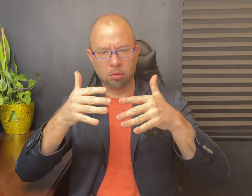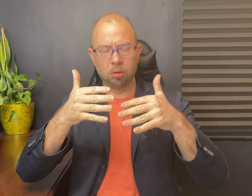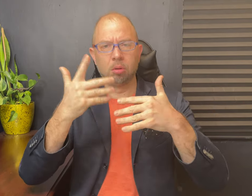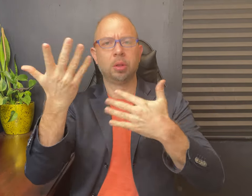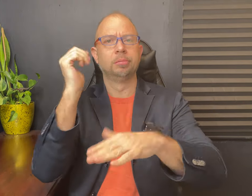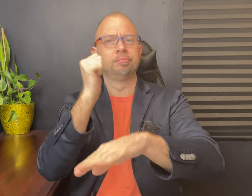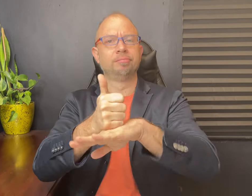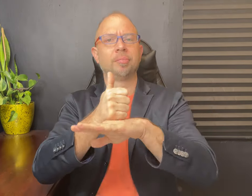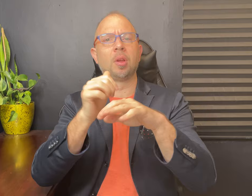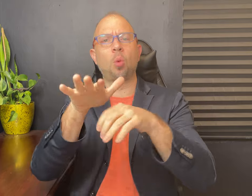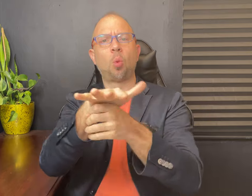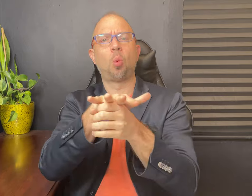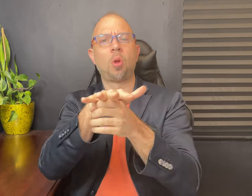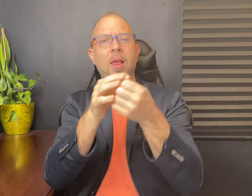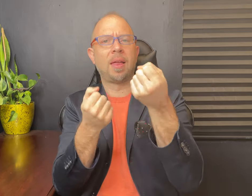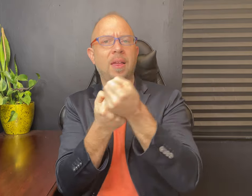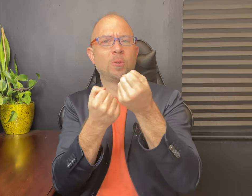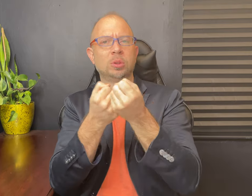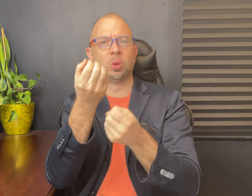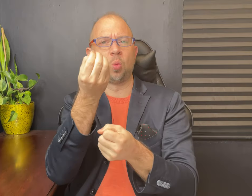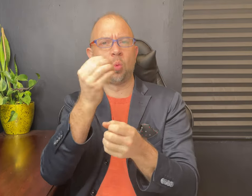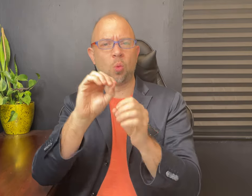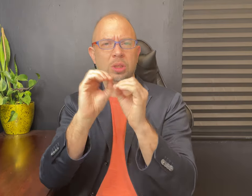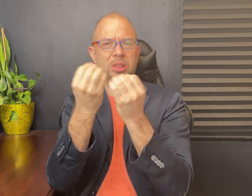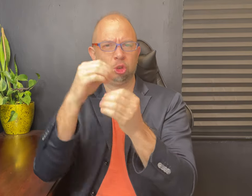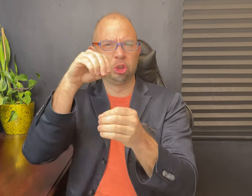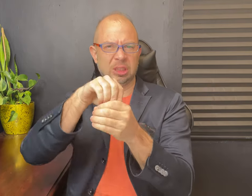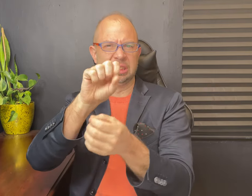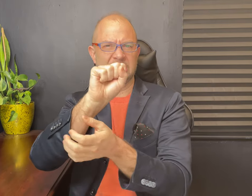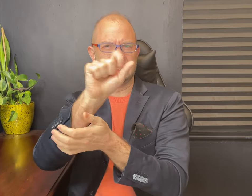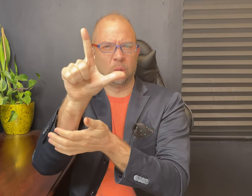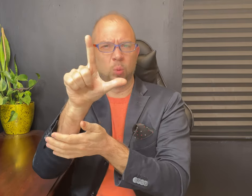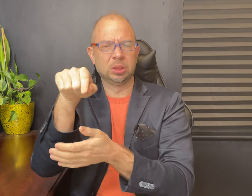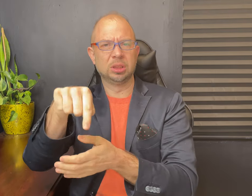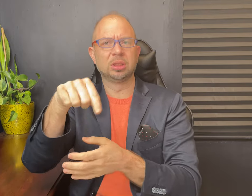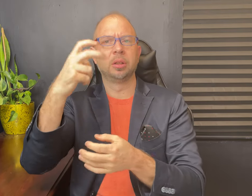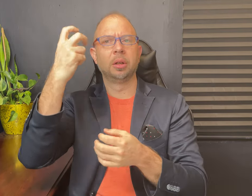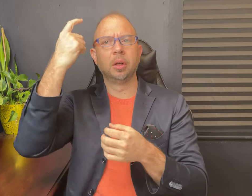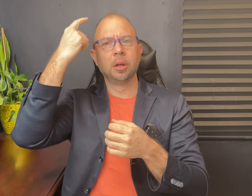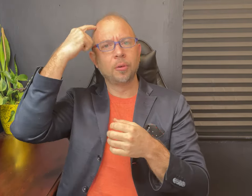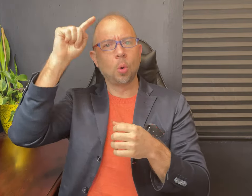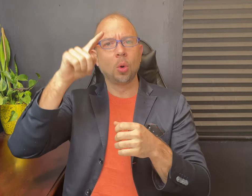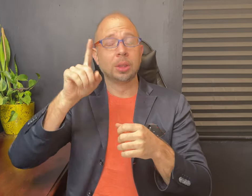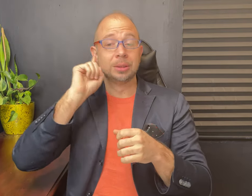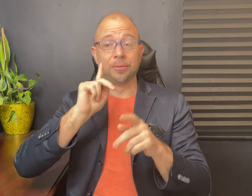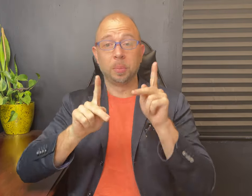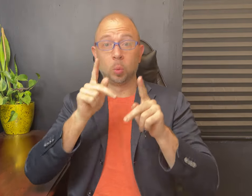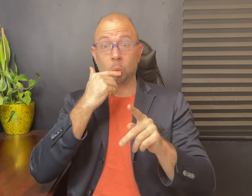Shortly after acquiring his TTY, Paul founded a local advocacy organization in St. Louis,